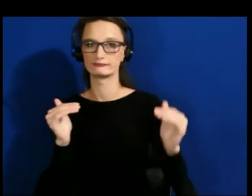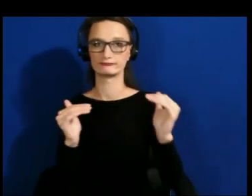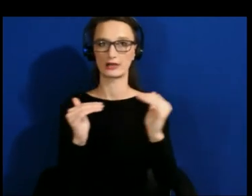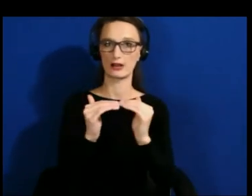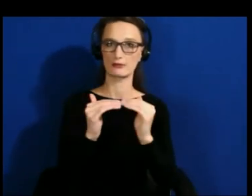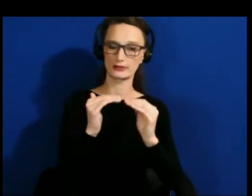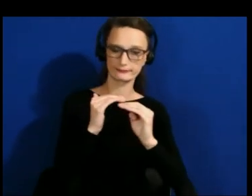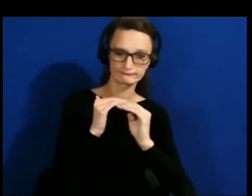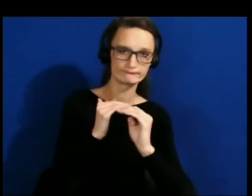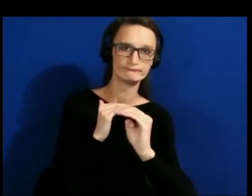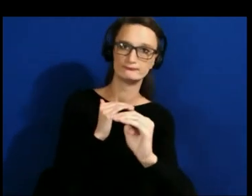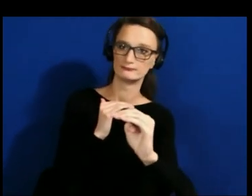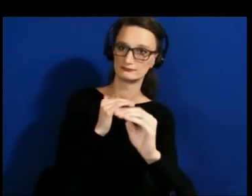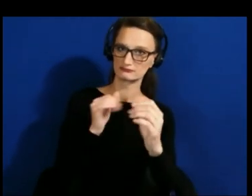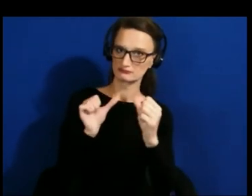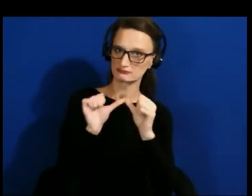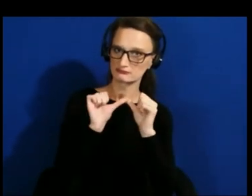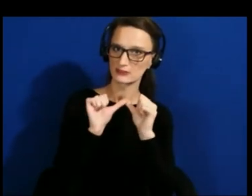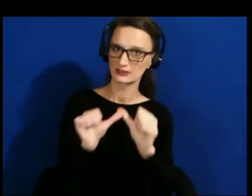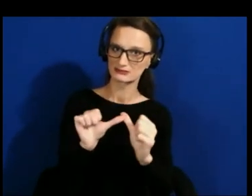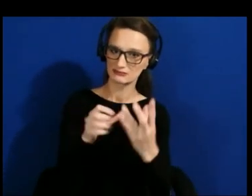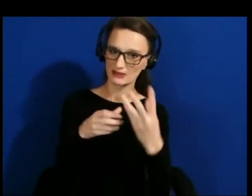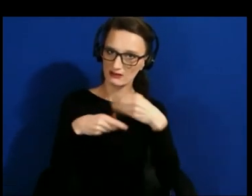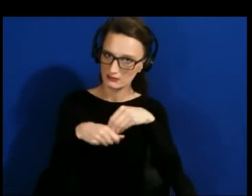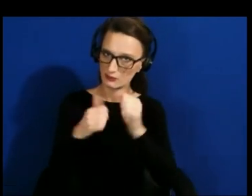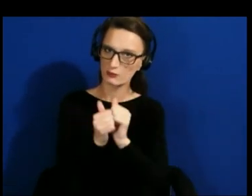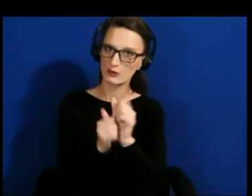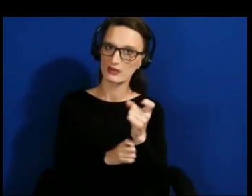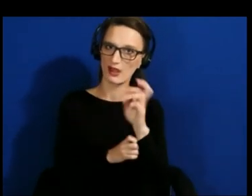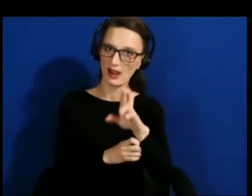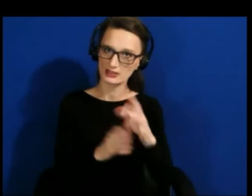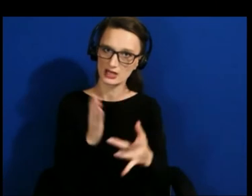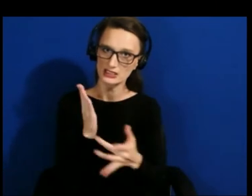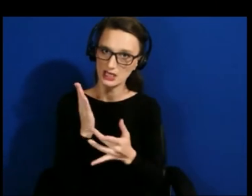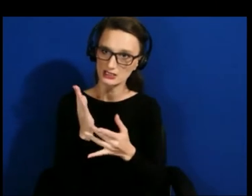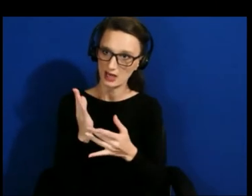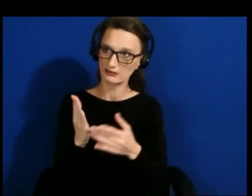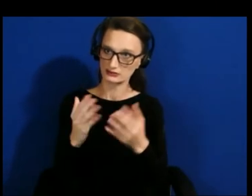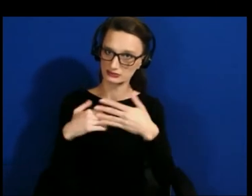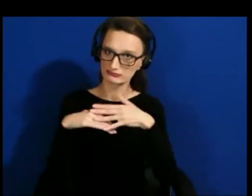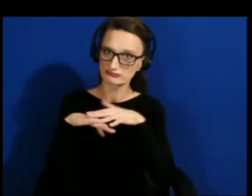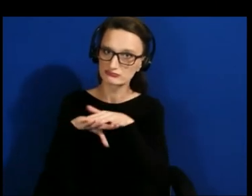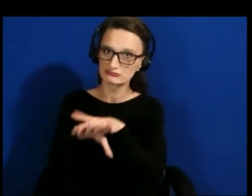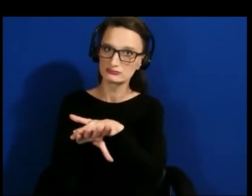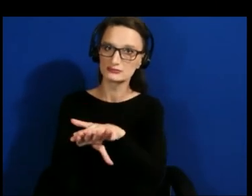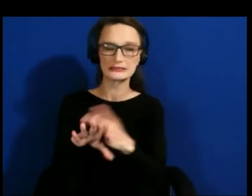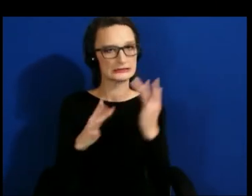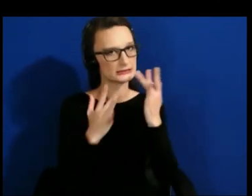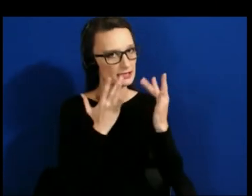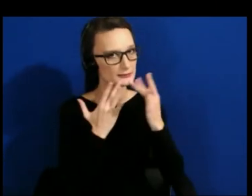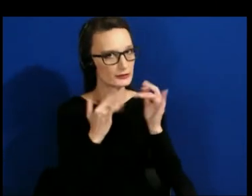incorporated into XR technology which we desperately need, I would submit to you and